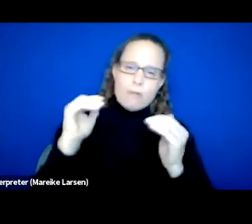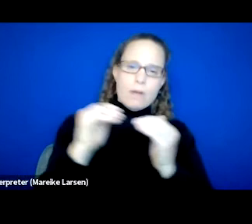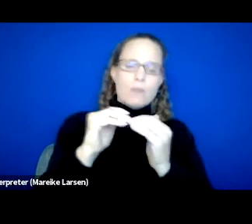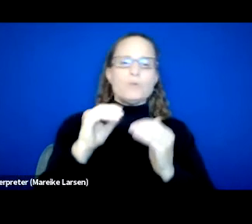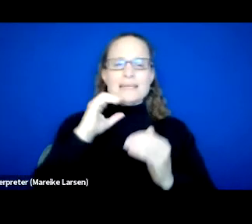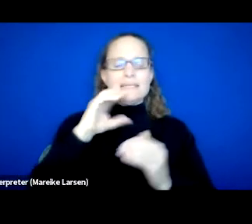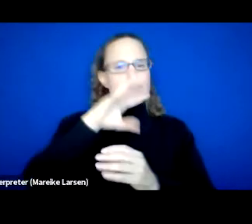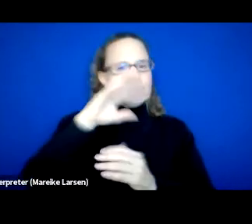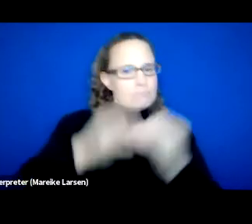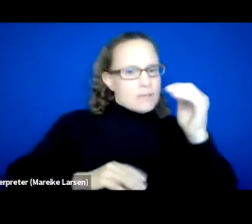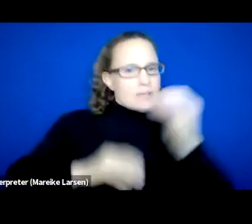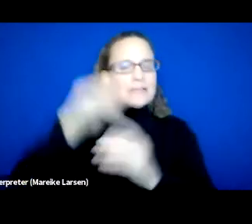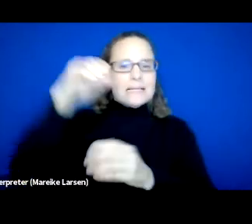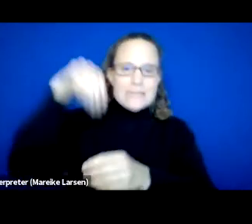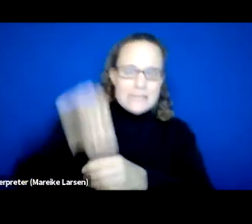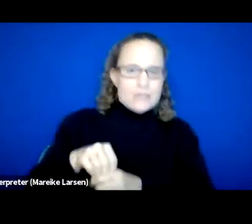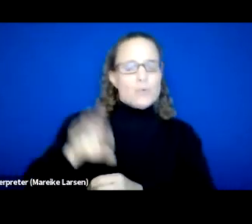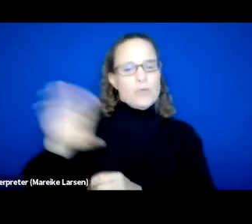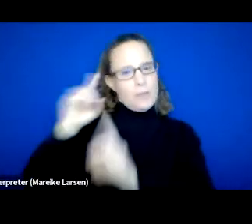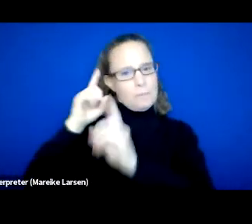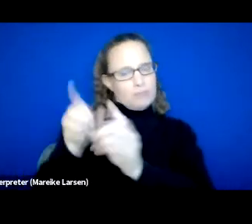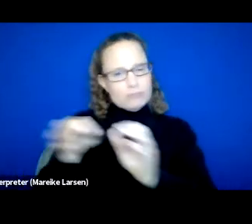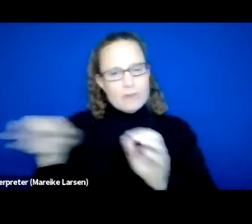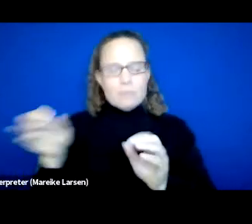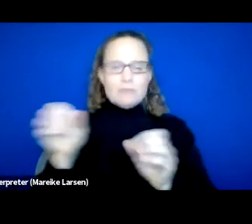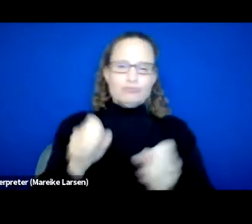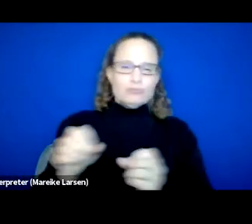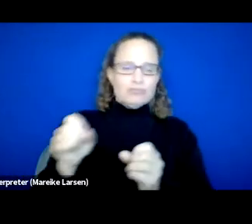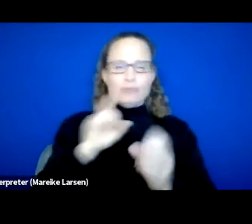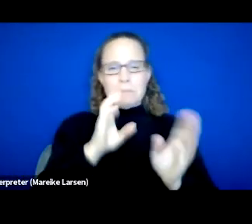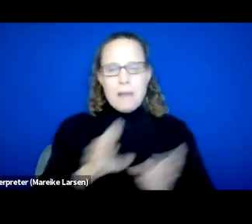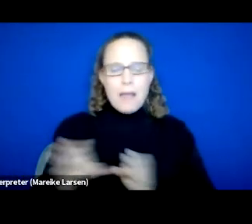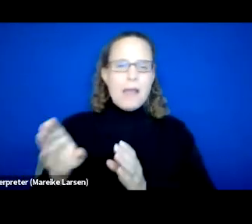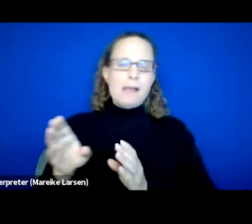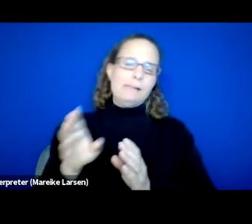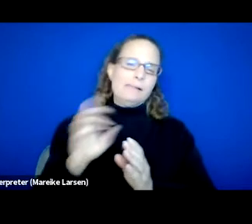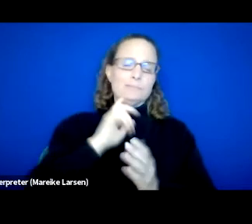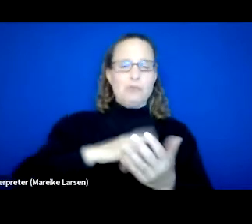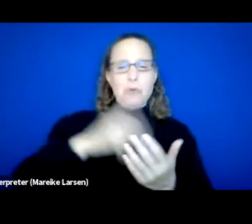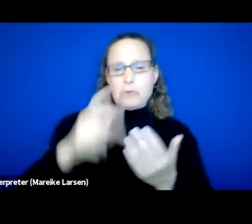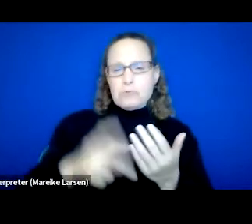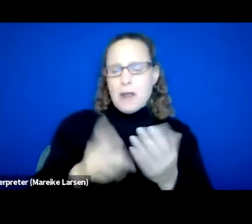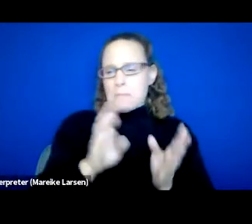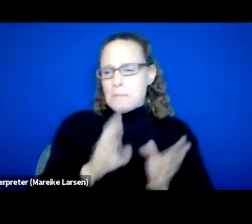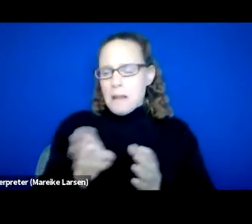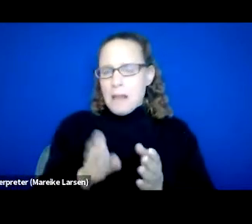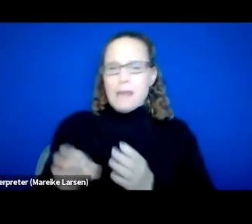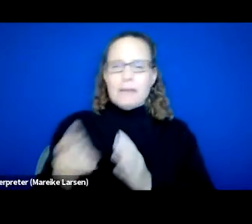strategic planning and program policies and procedures. And I really wanted to just highlight,